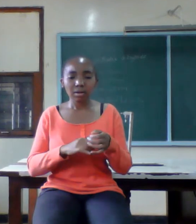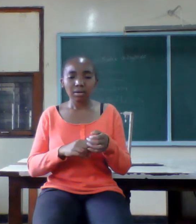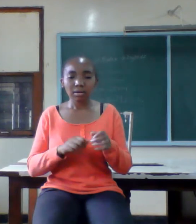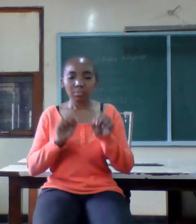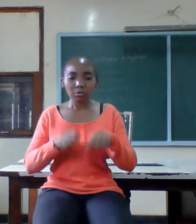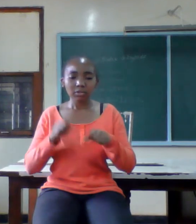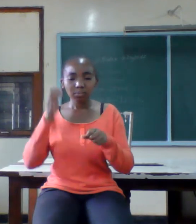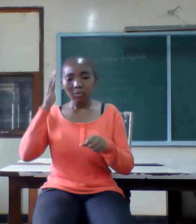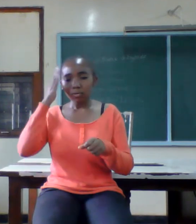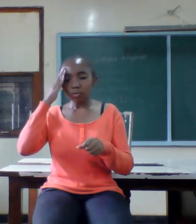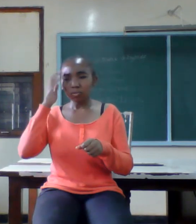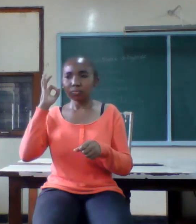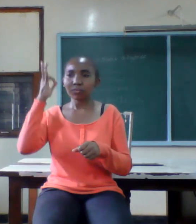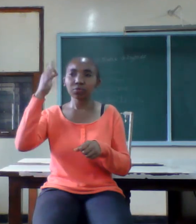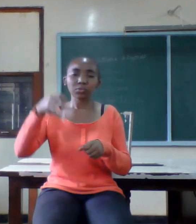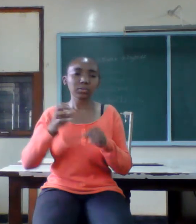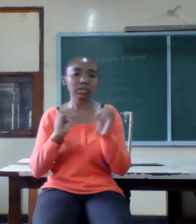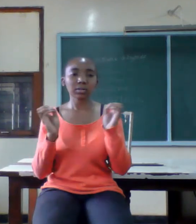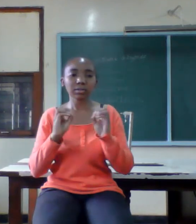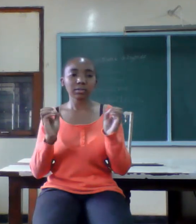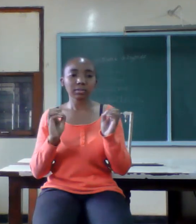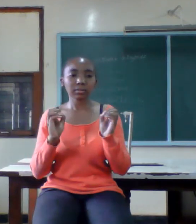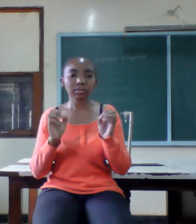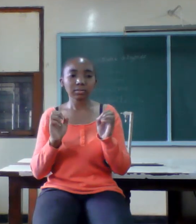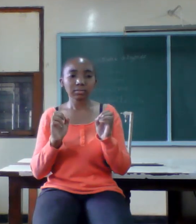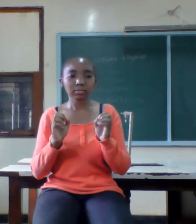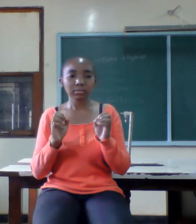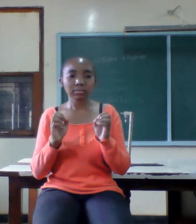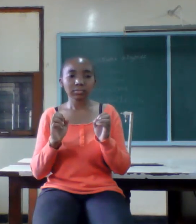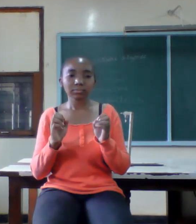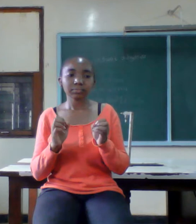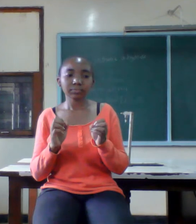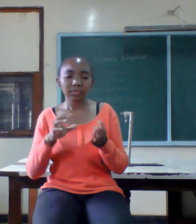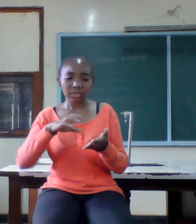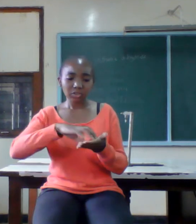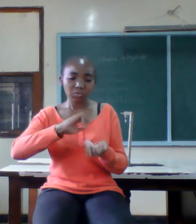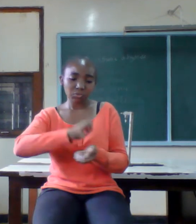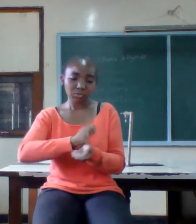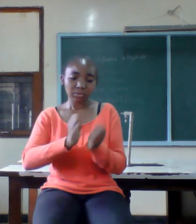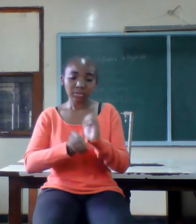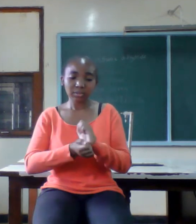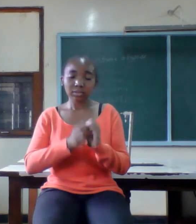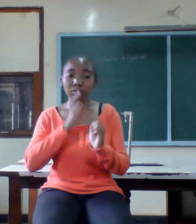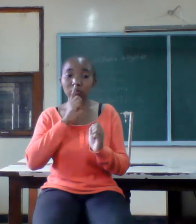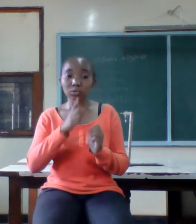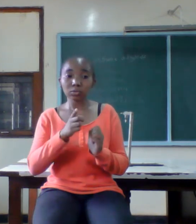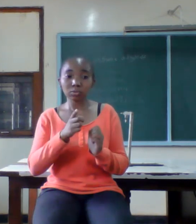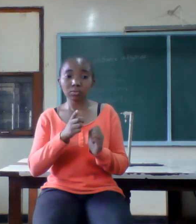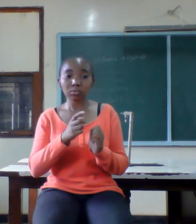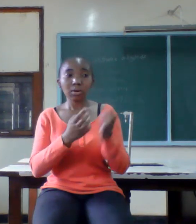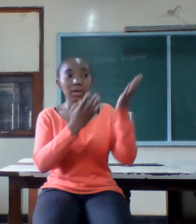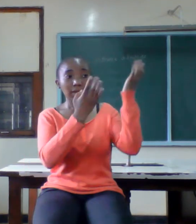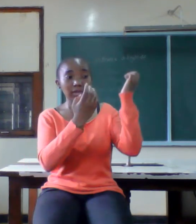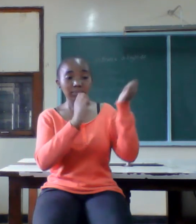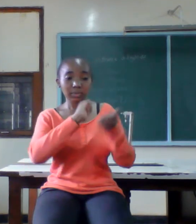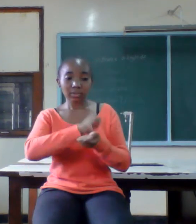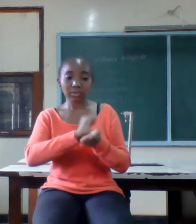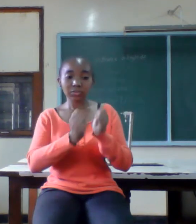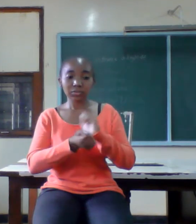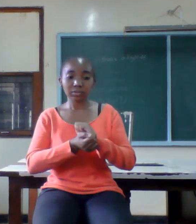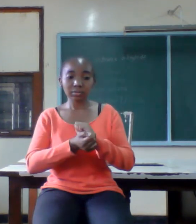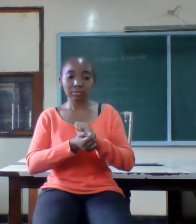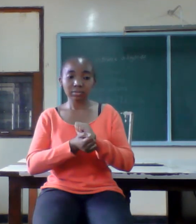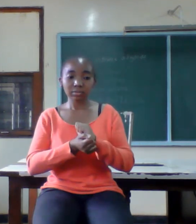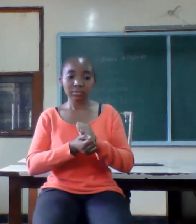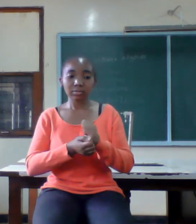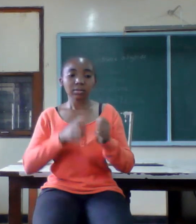the future see tuition may change Soul leave room for adjustments husband can lose his good job or